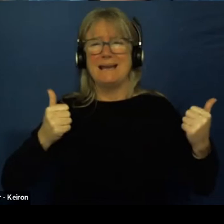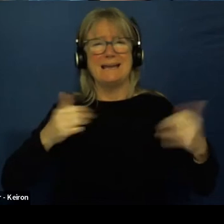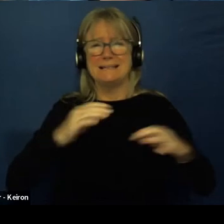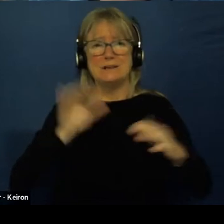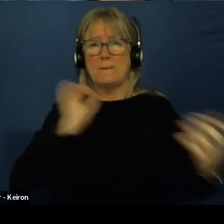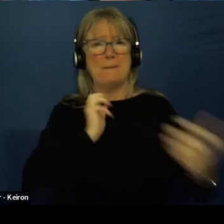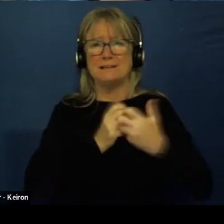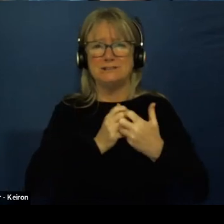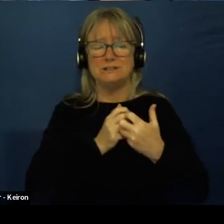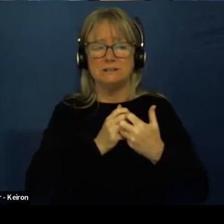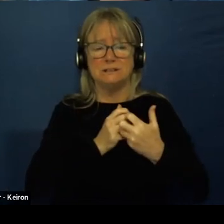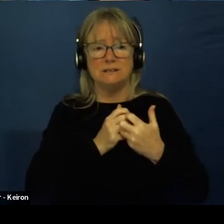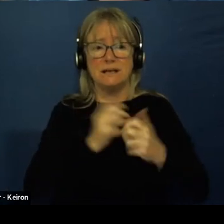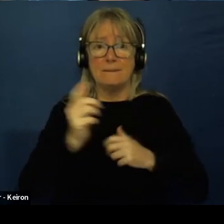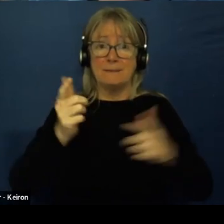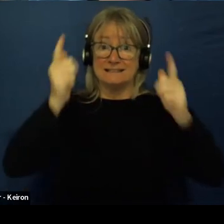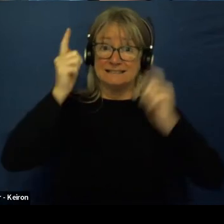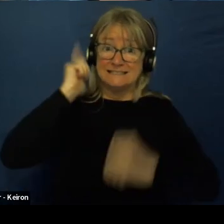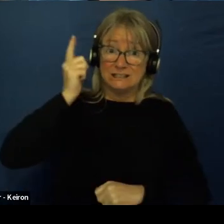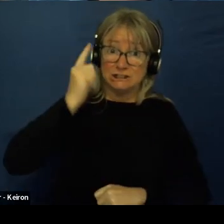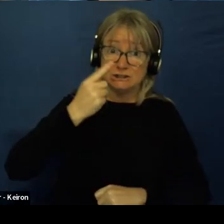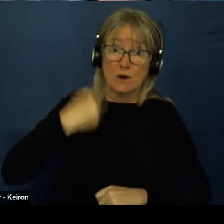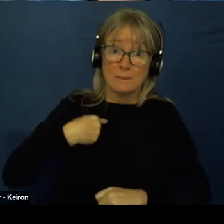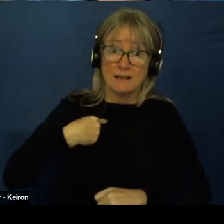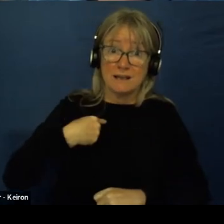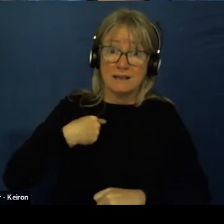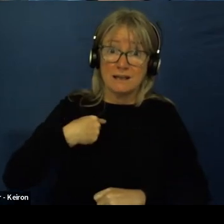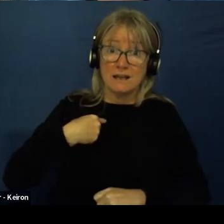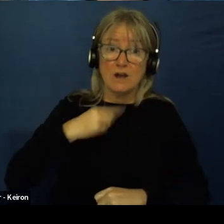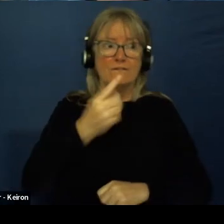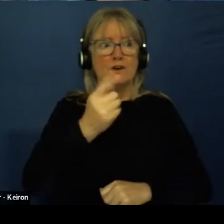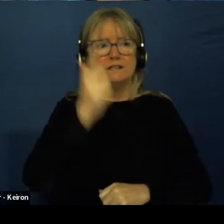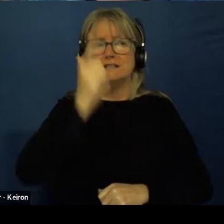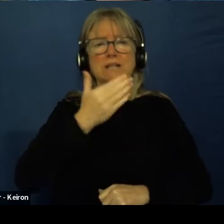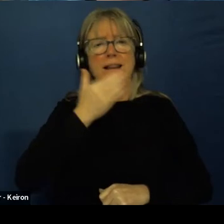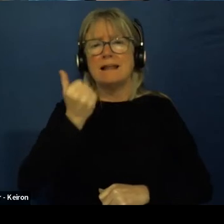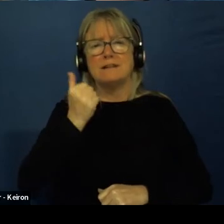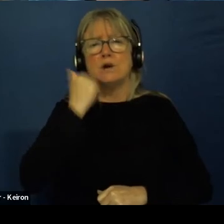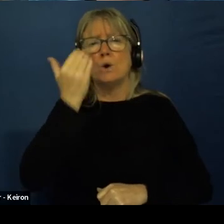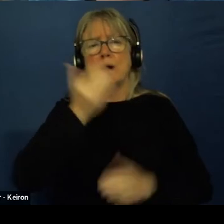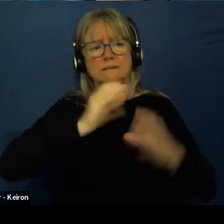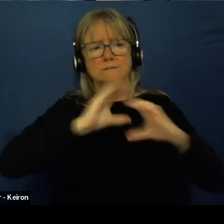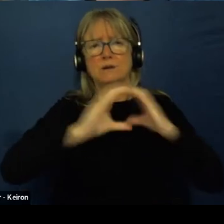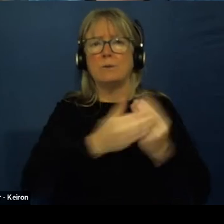But this is the teacher speaking to me saying my first teacher was lovely and spoke to mom and dad a lot.